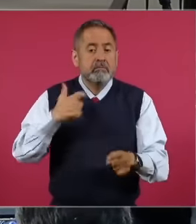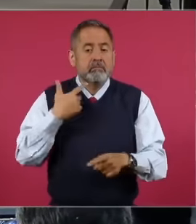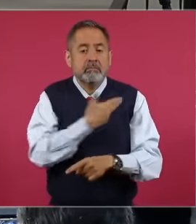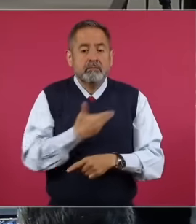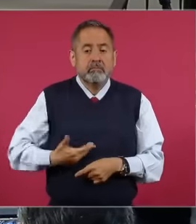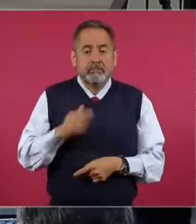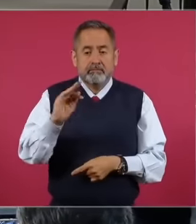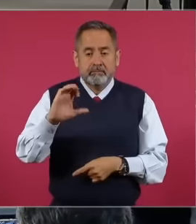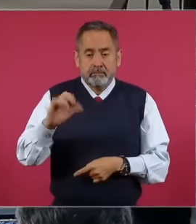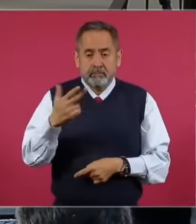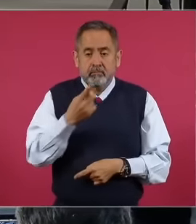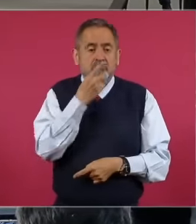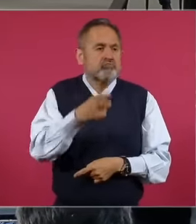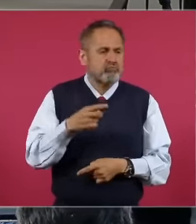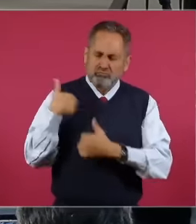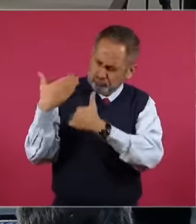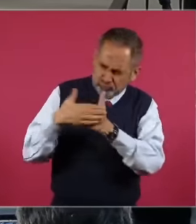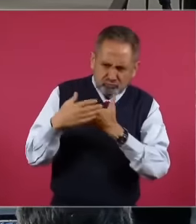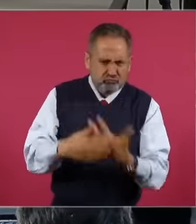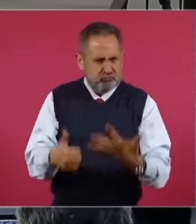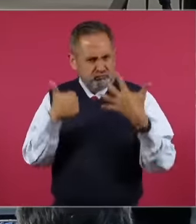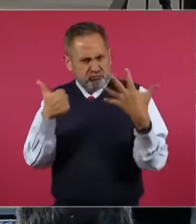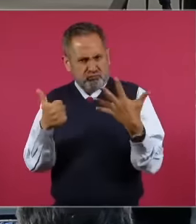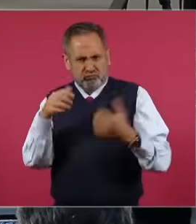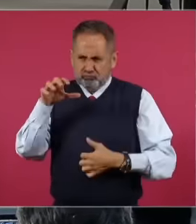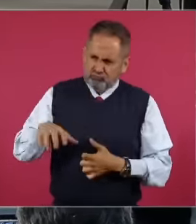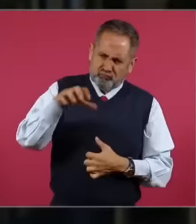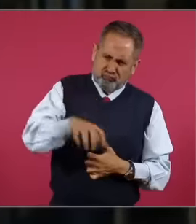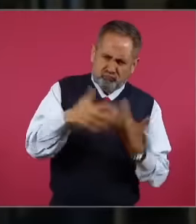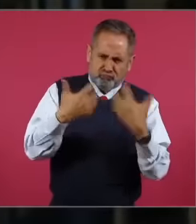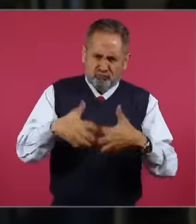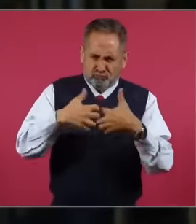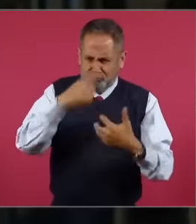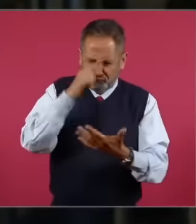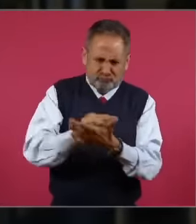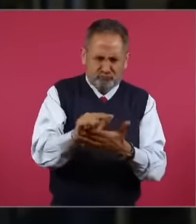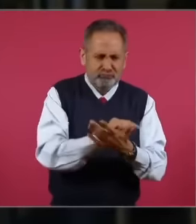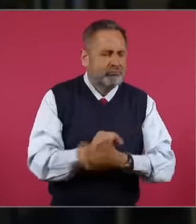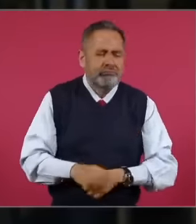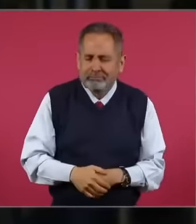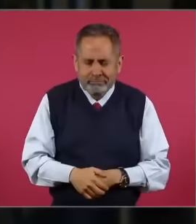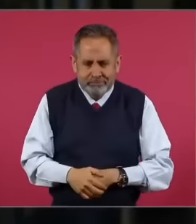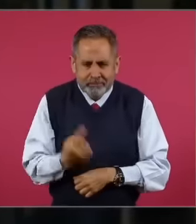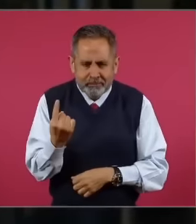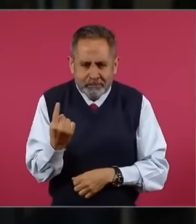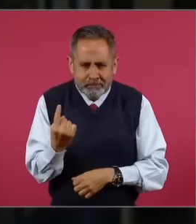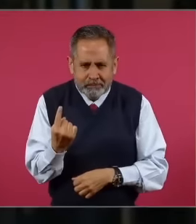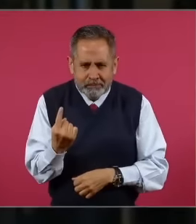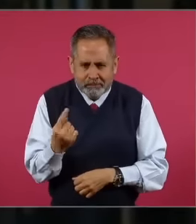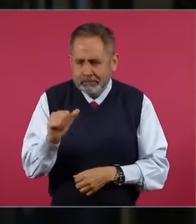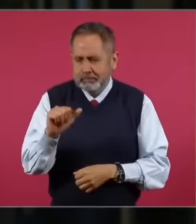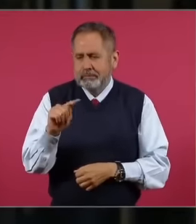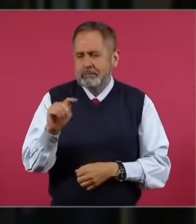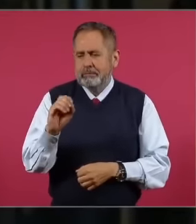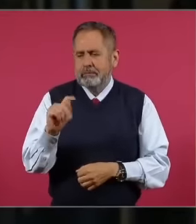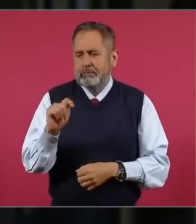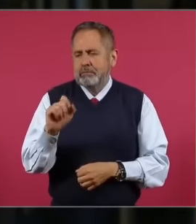six drinking water plants to be treated. There is only one in Atotonilco and it is a